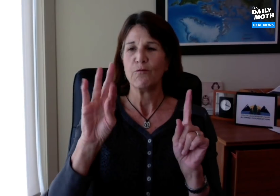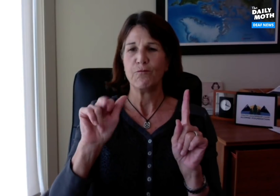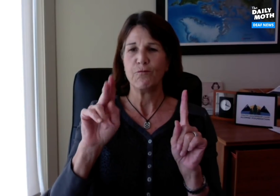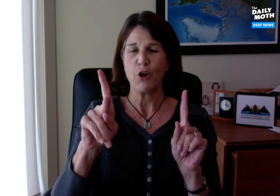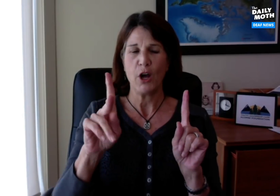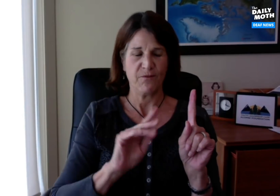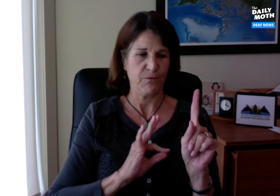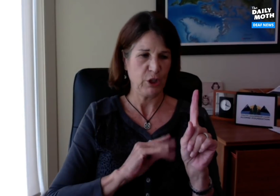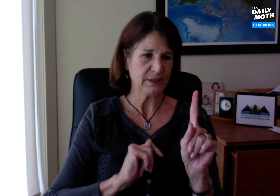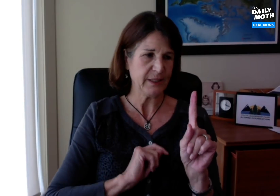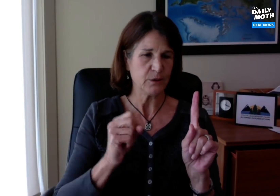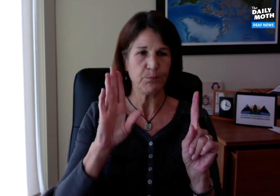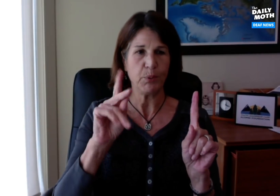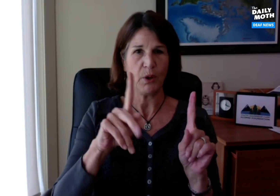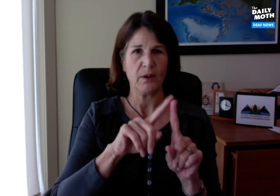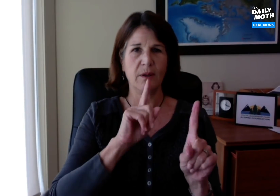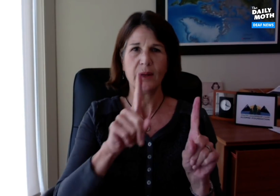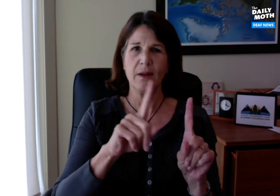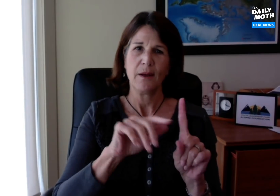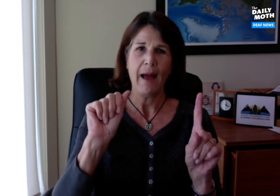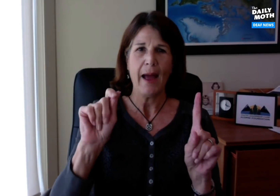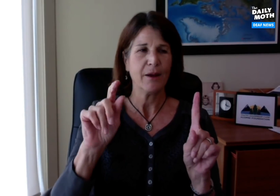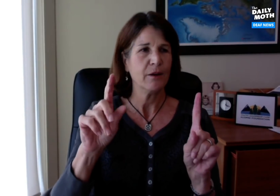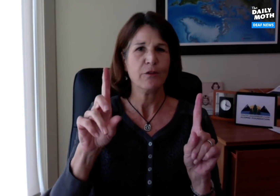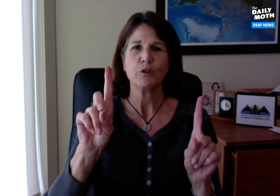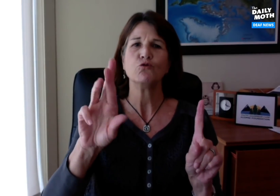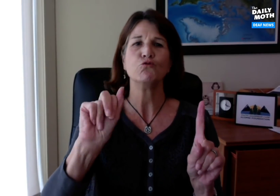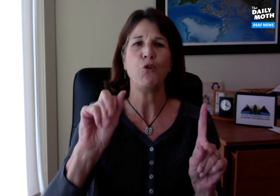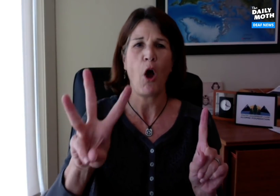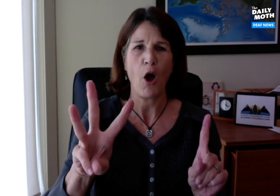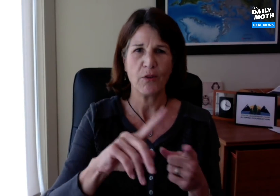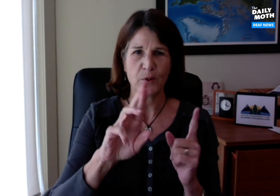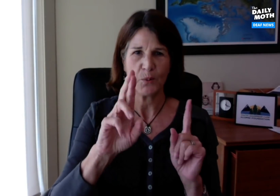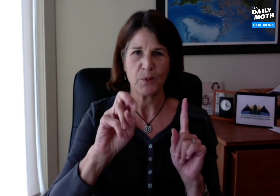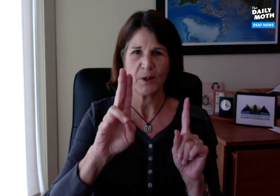Frank Turk's book is a draw for people to come to the reunion.